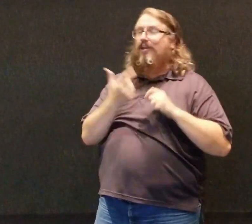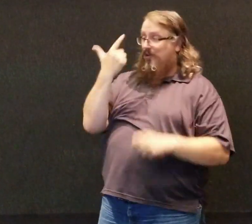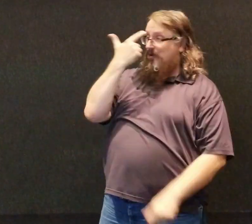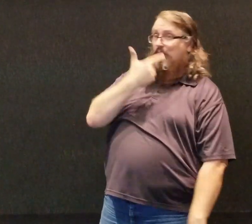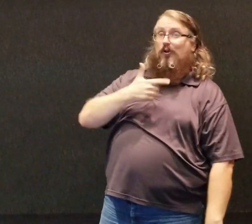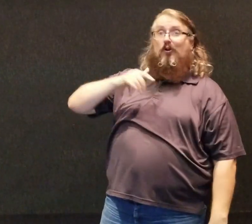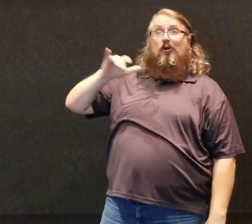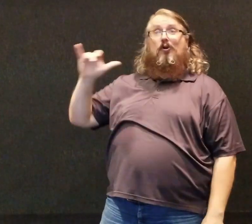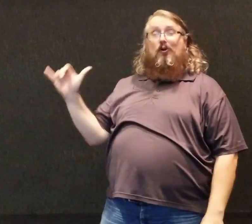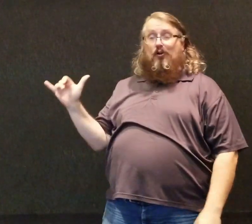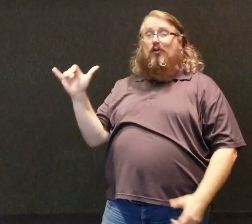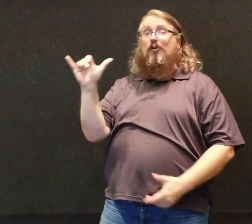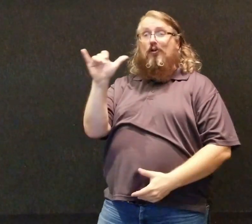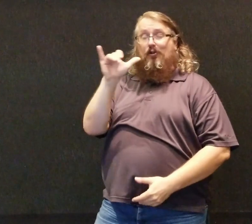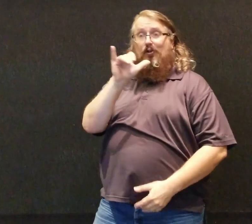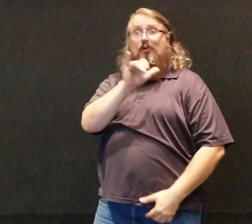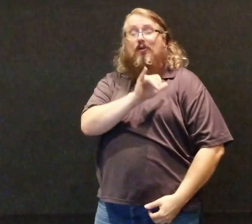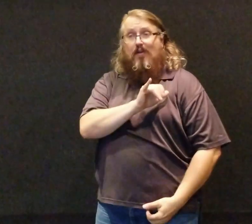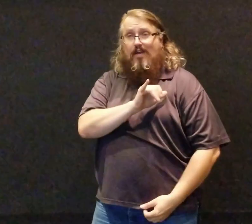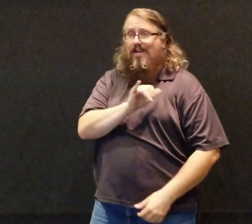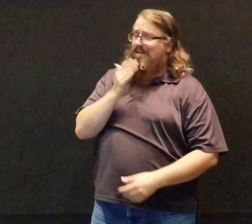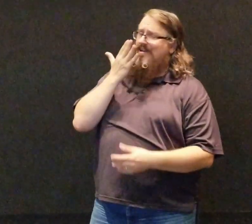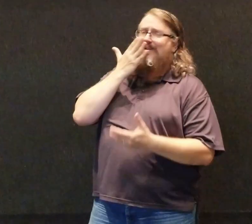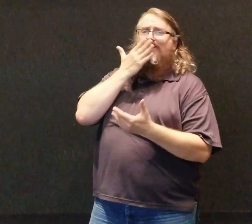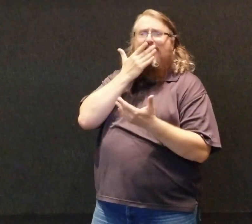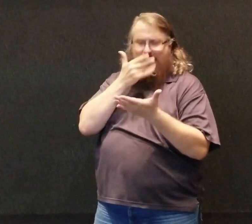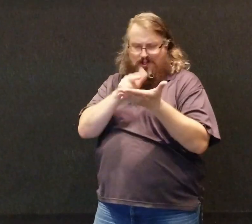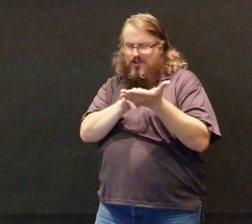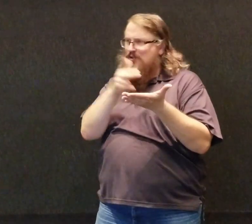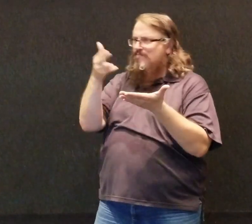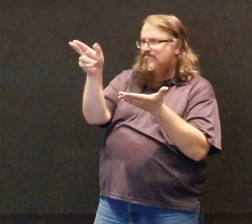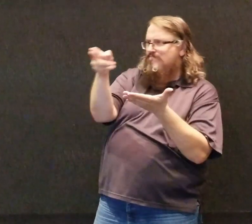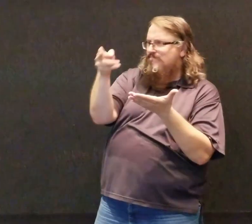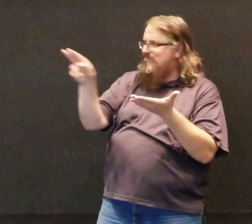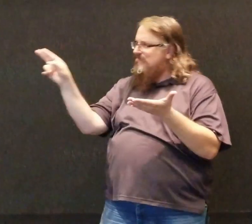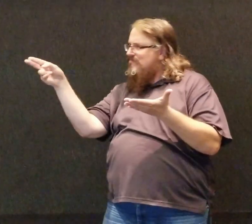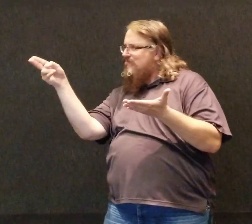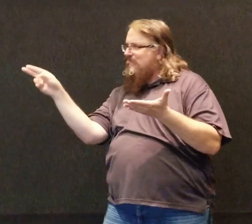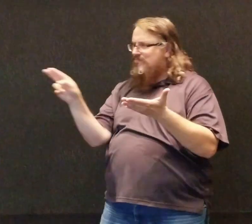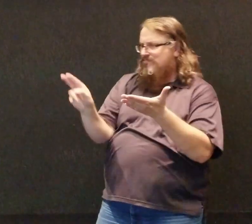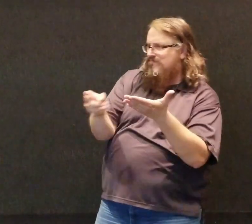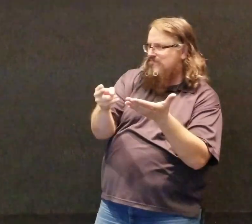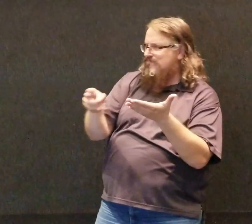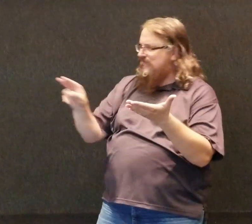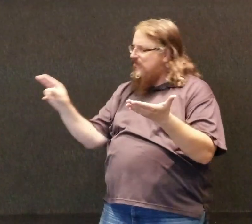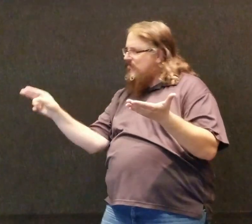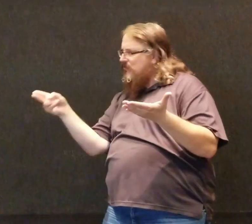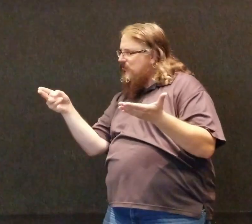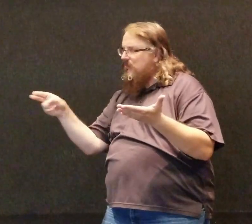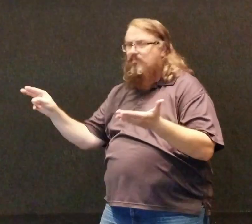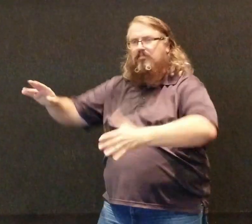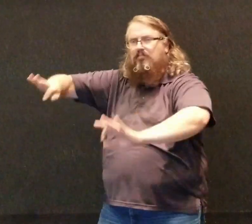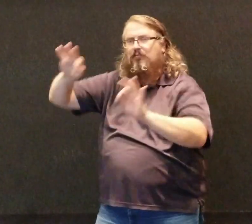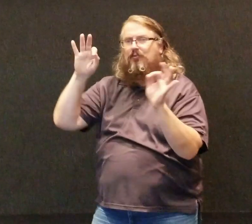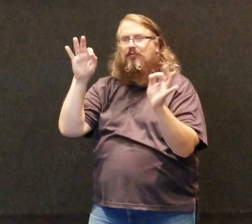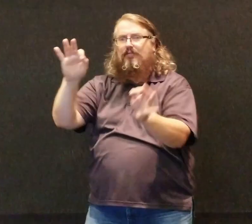In all the colors of the masterpiece